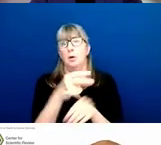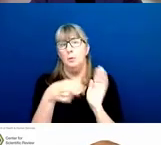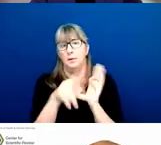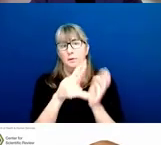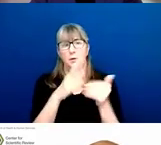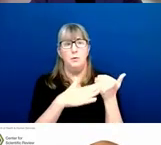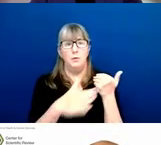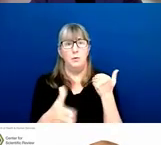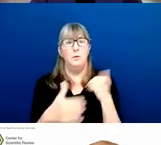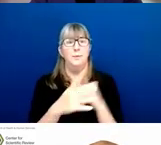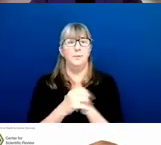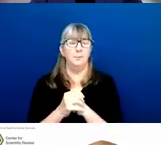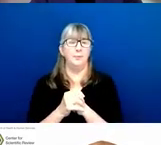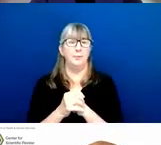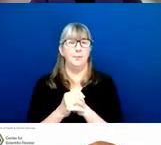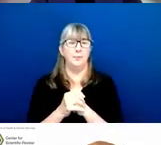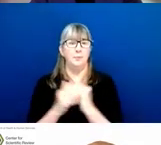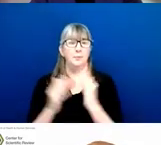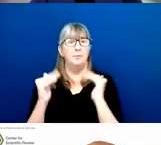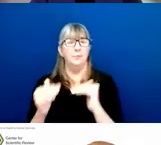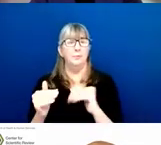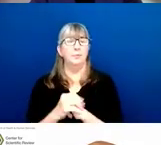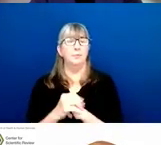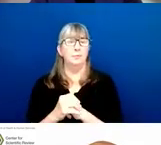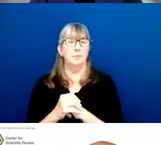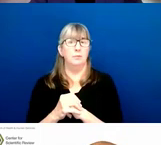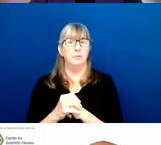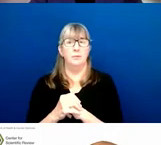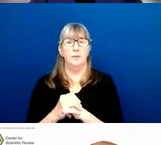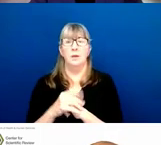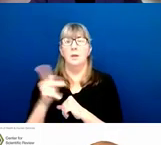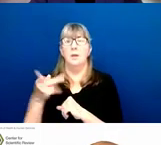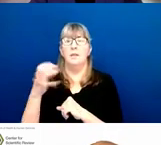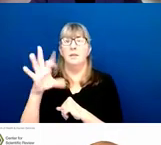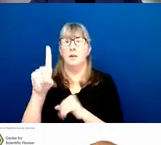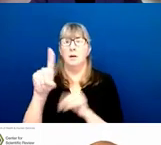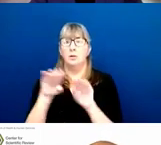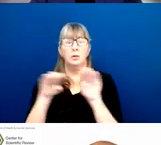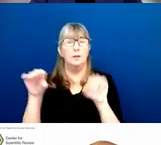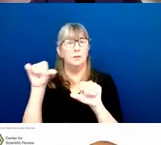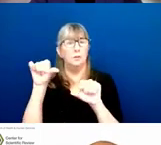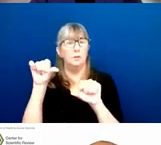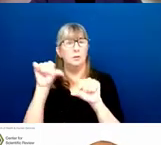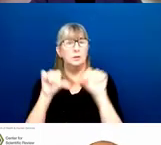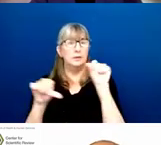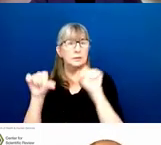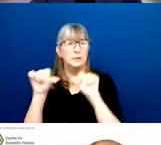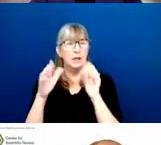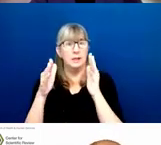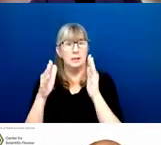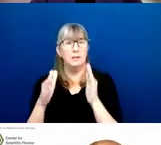Next slide, please. So the doctoral level scientists at the Division of Receipt and Referral have broad scientific backgrounds.